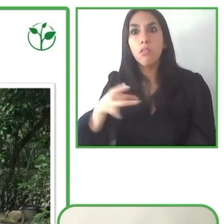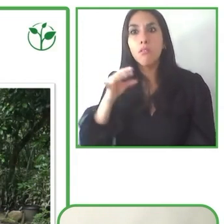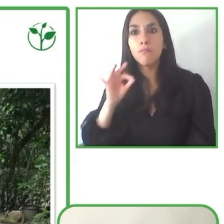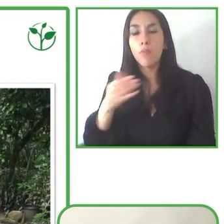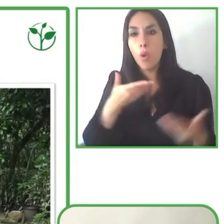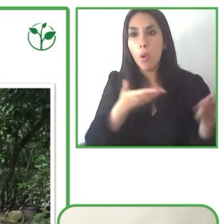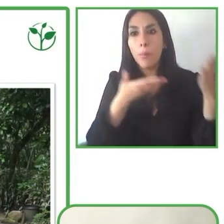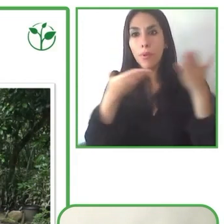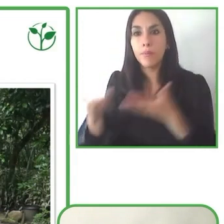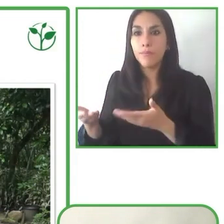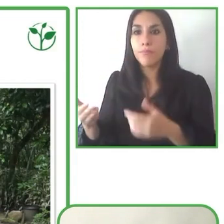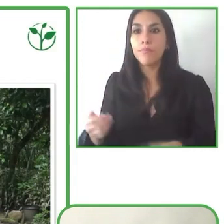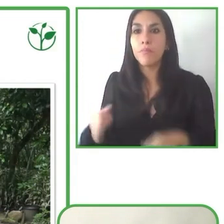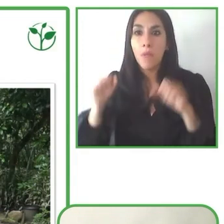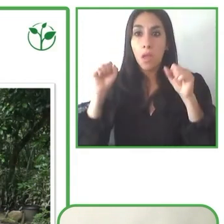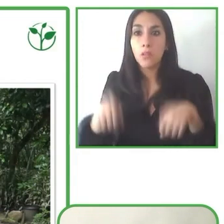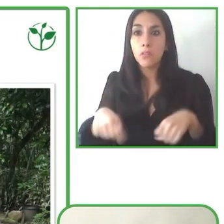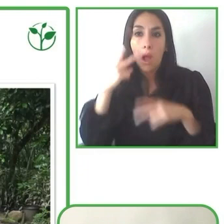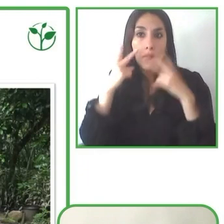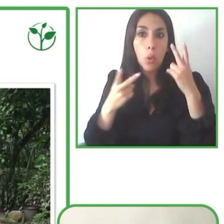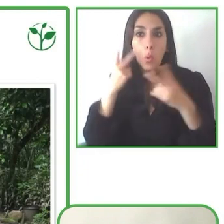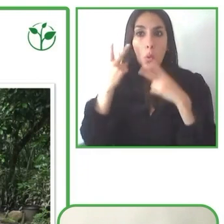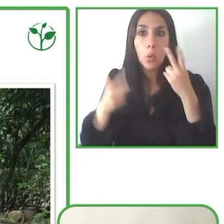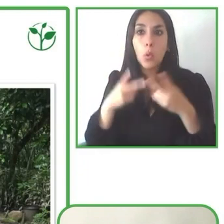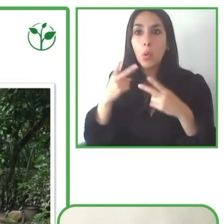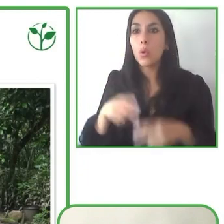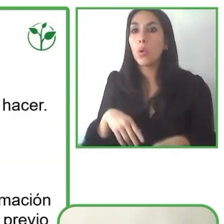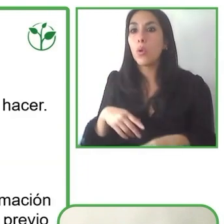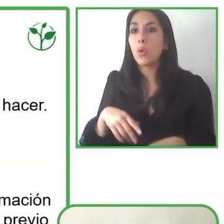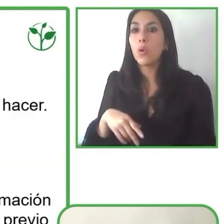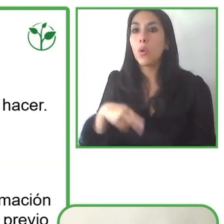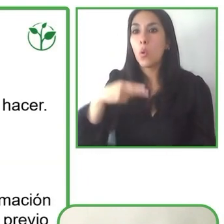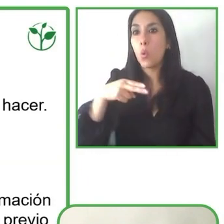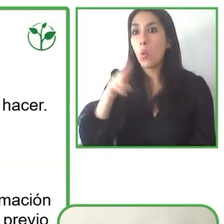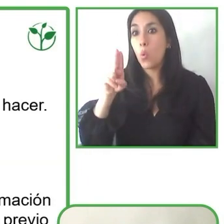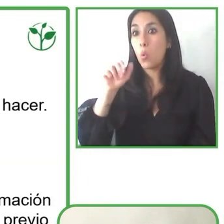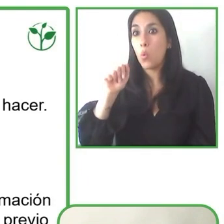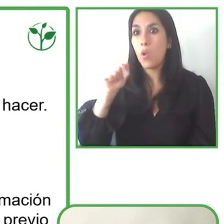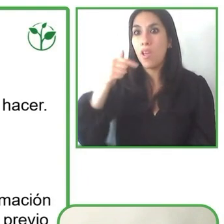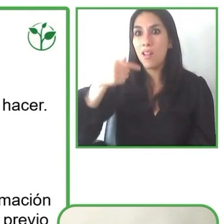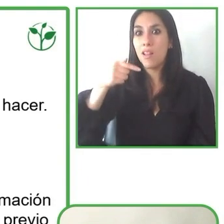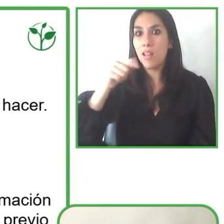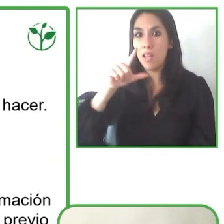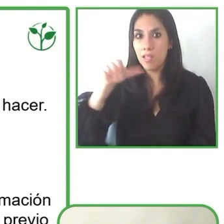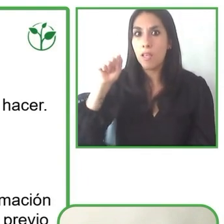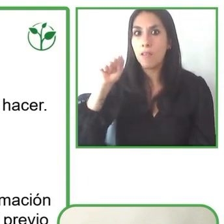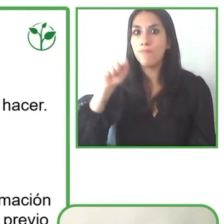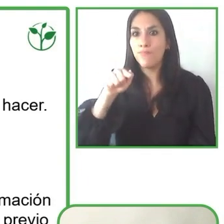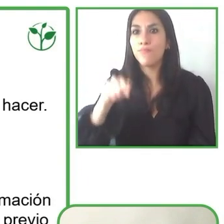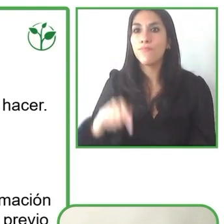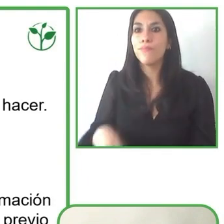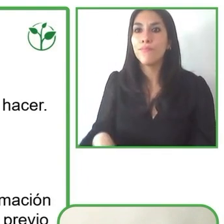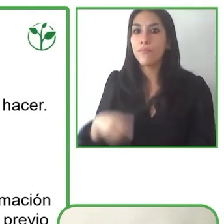So we invite you to visit the Web page, of course, Wascila Amazon Launch to see more of the possibilities there.